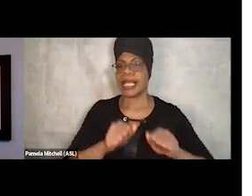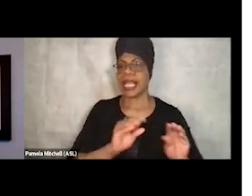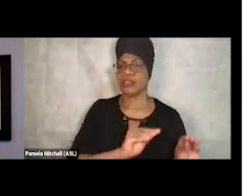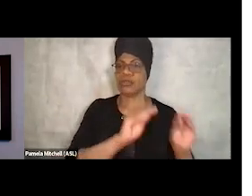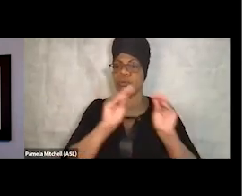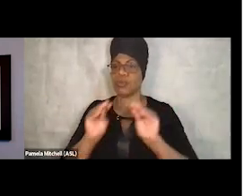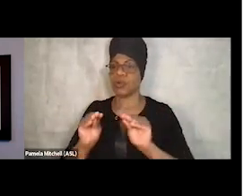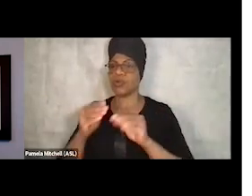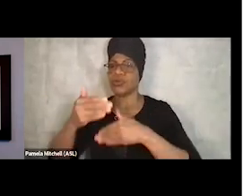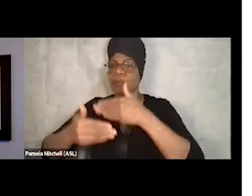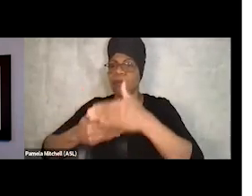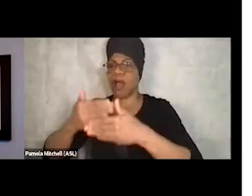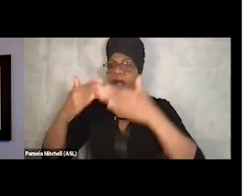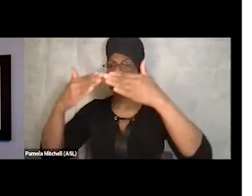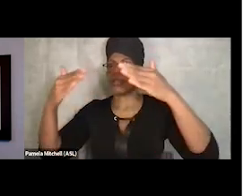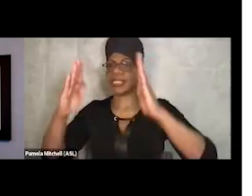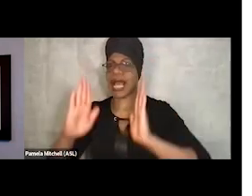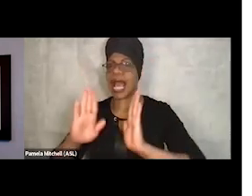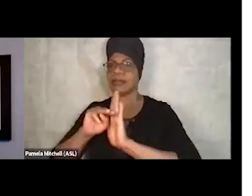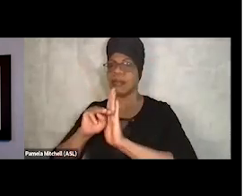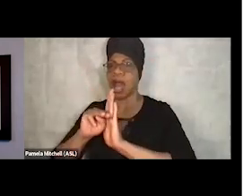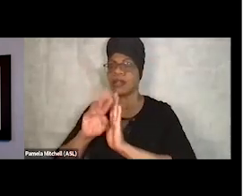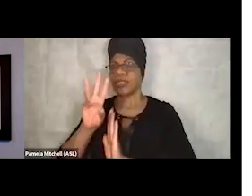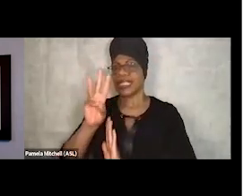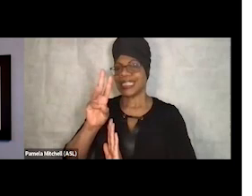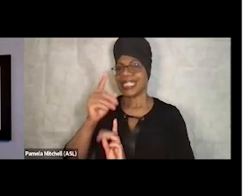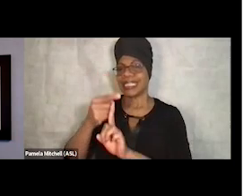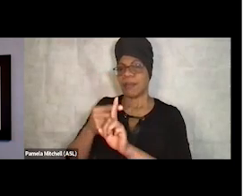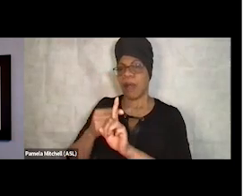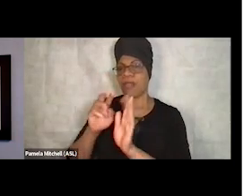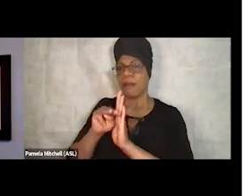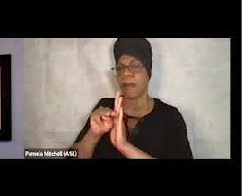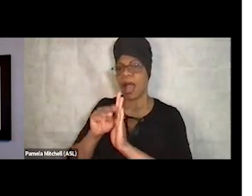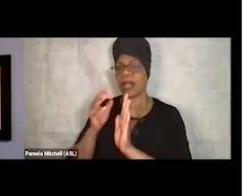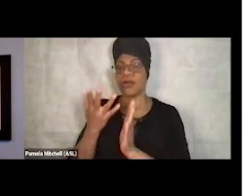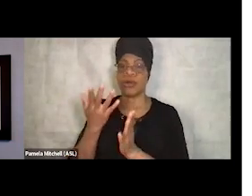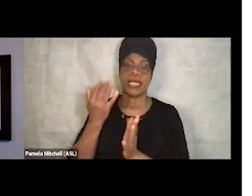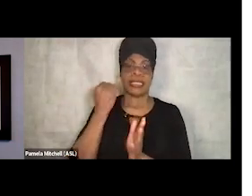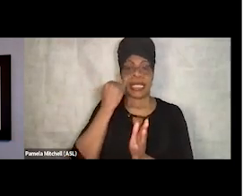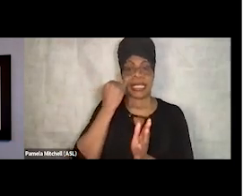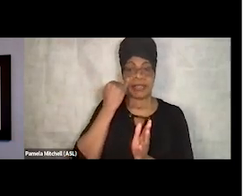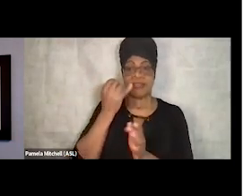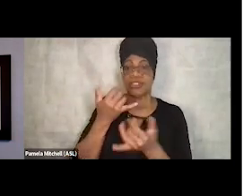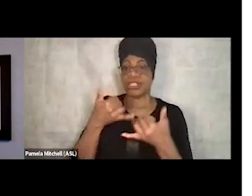The Progress House model is a six-month model, where they're still getting treatment services,